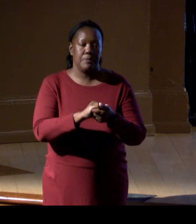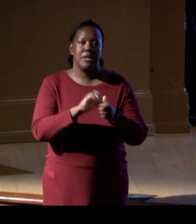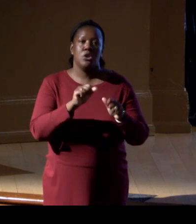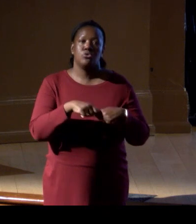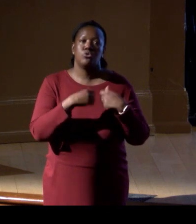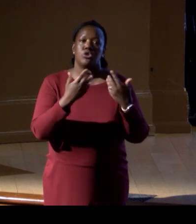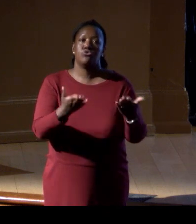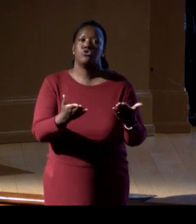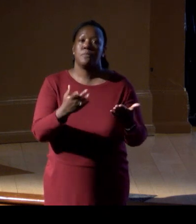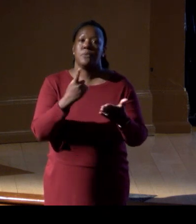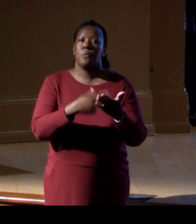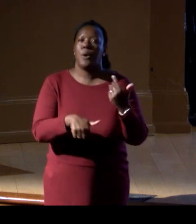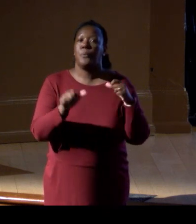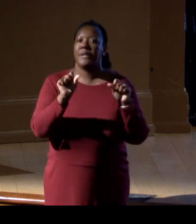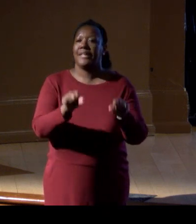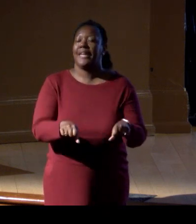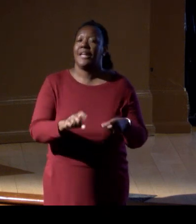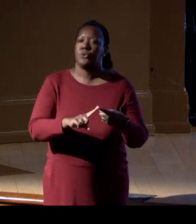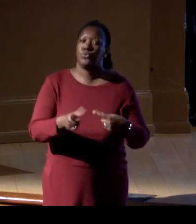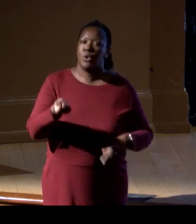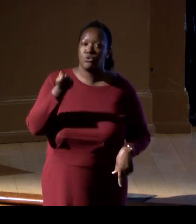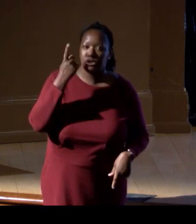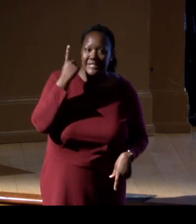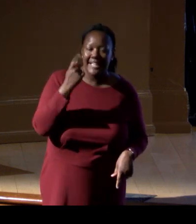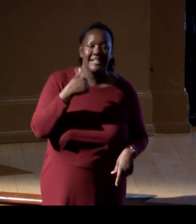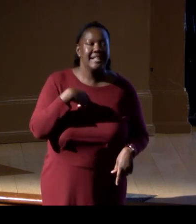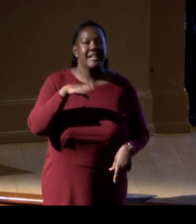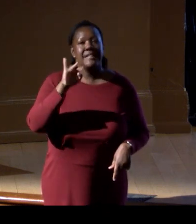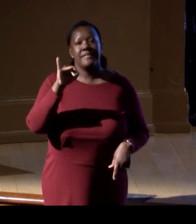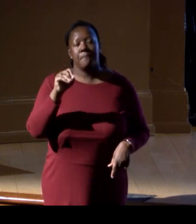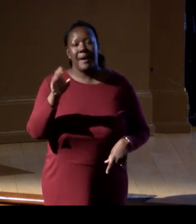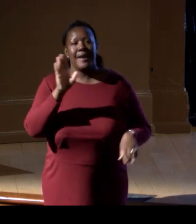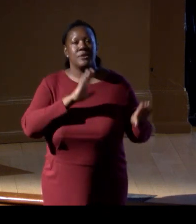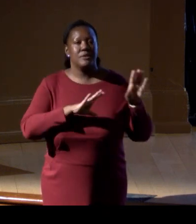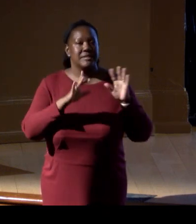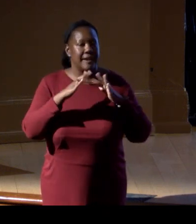what we can contribute to understanding the biodiversity of the areas that we operate,